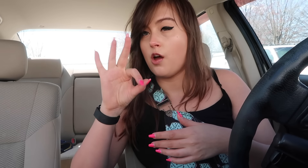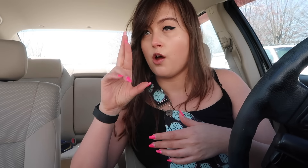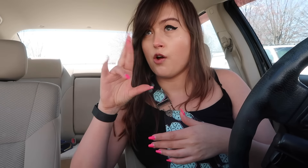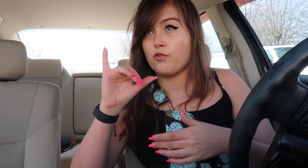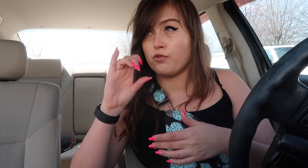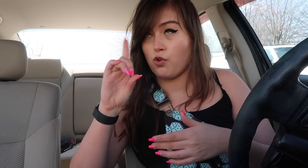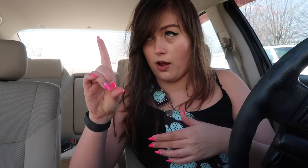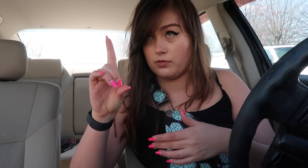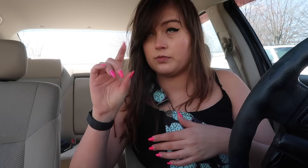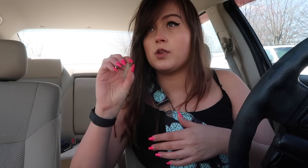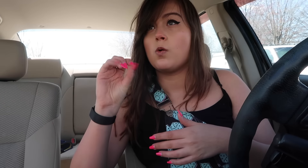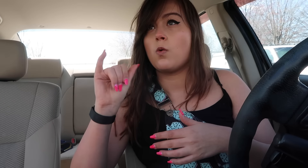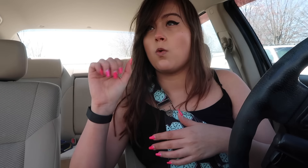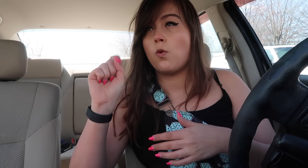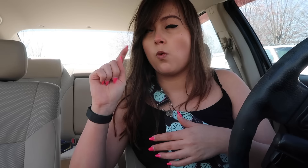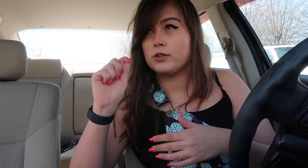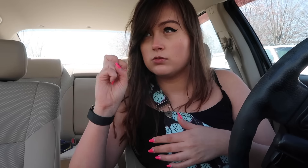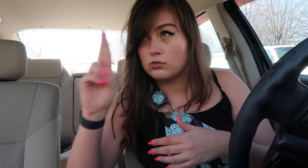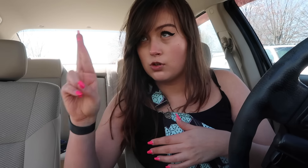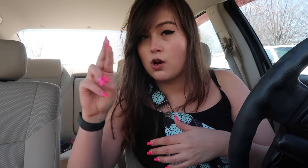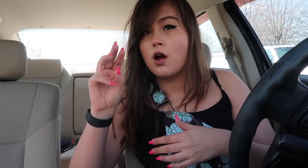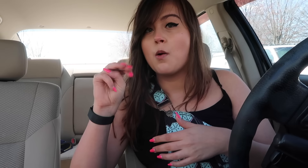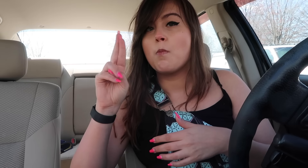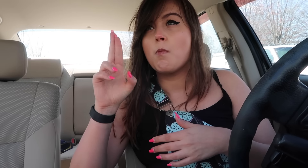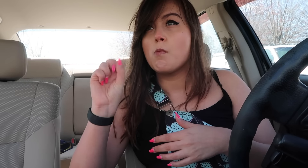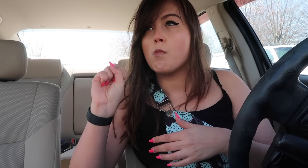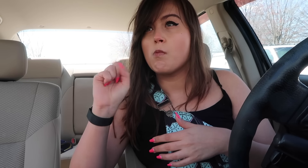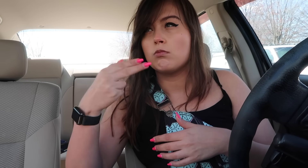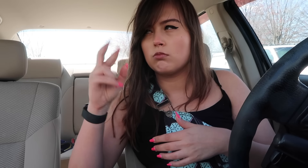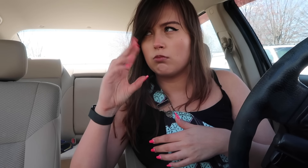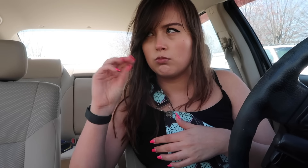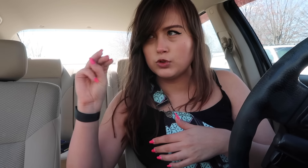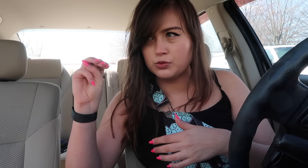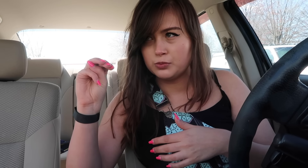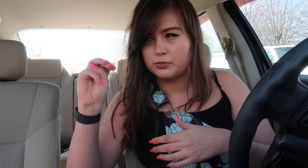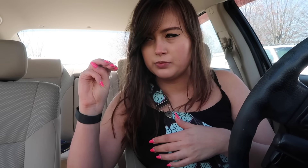I also got fried oyster mushrooms.